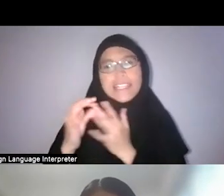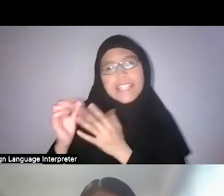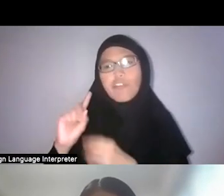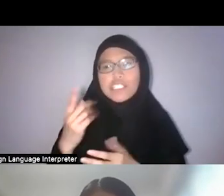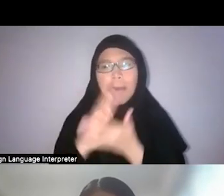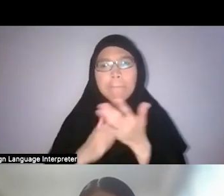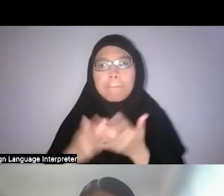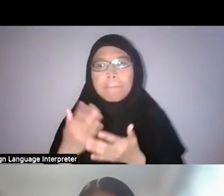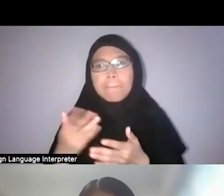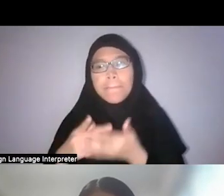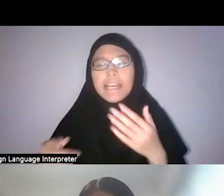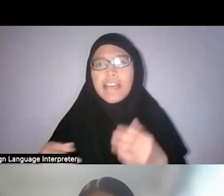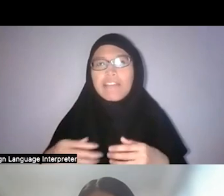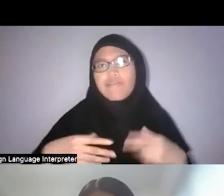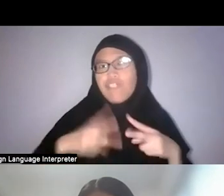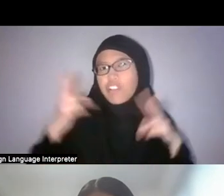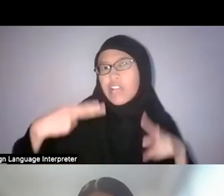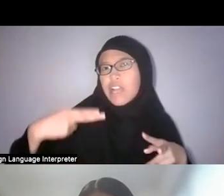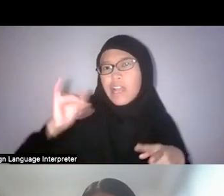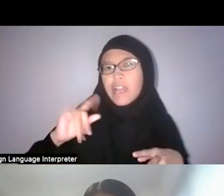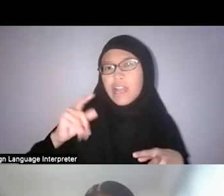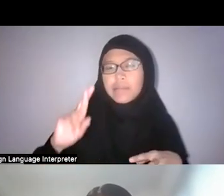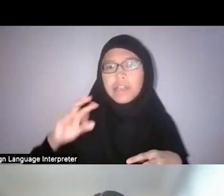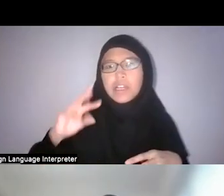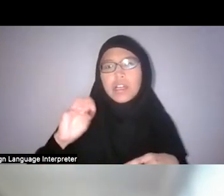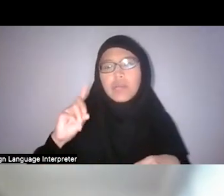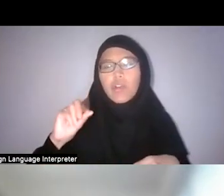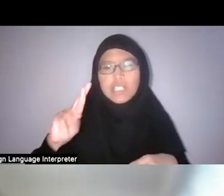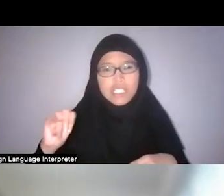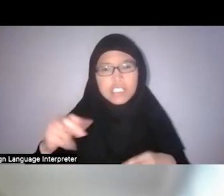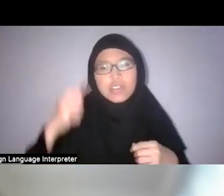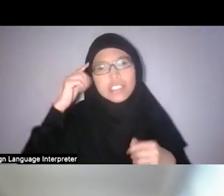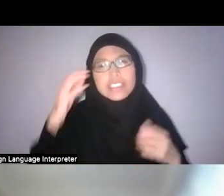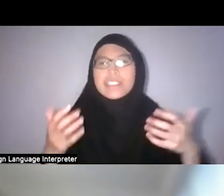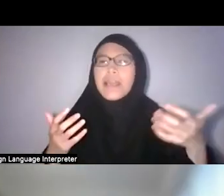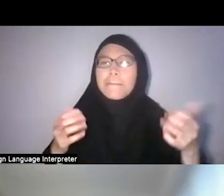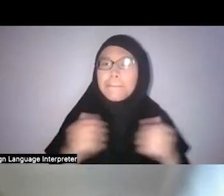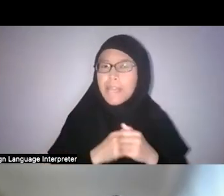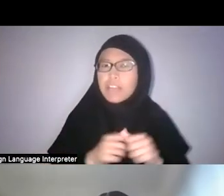do you think this is compatible with meaningful commitment to climate justice or climate action?